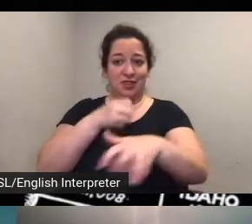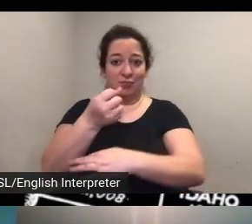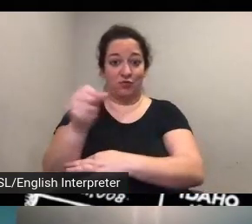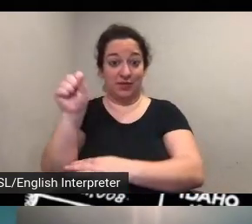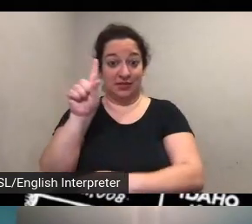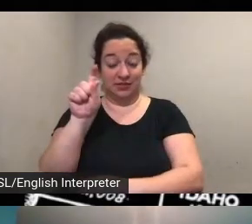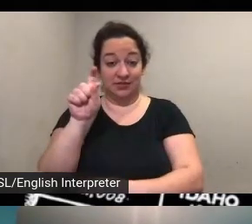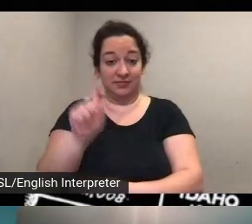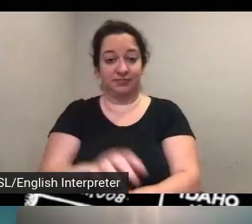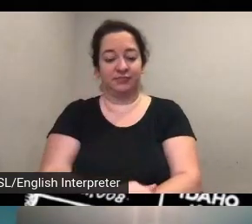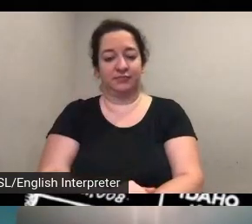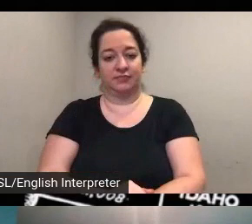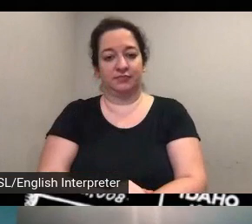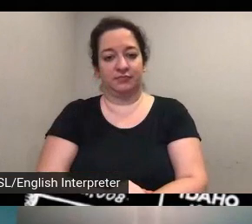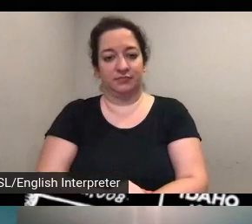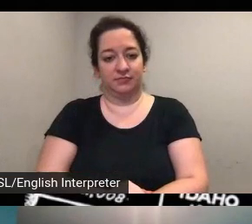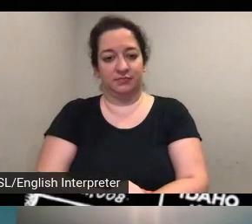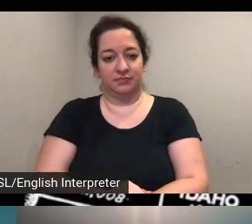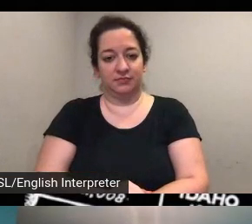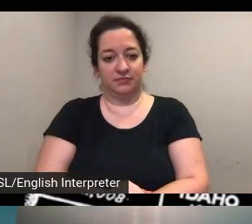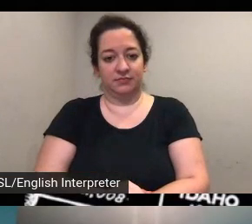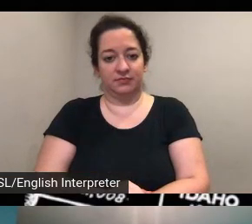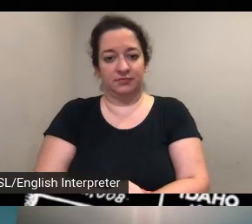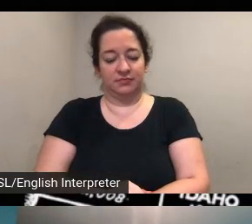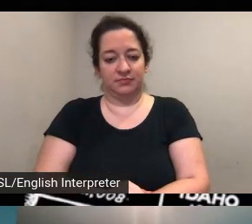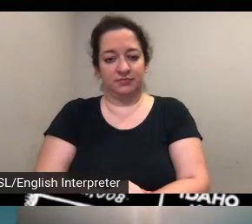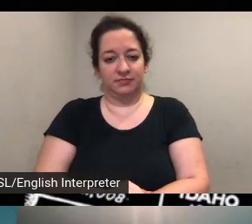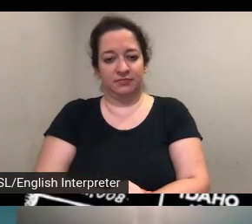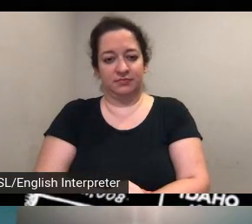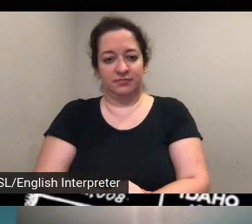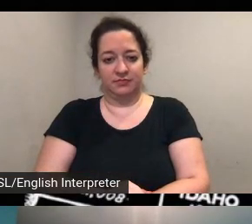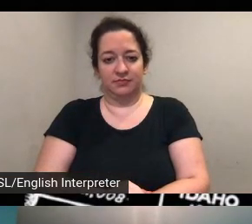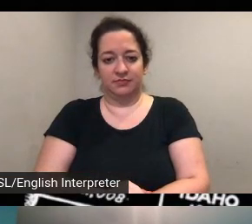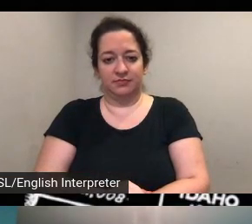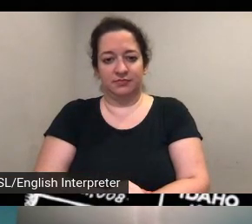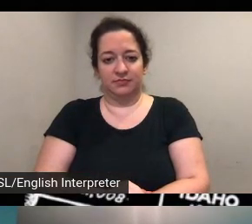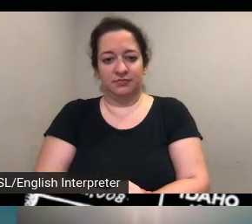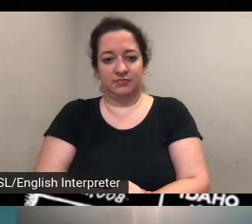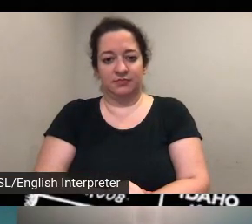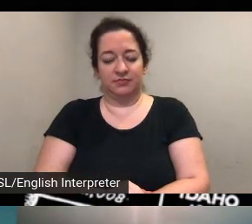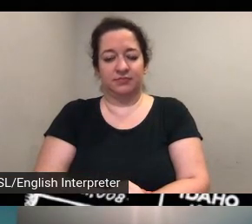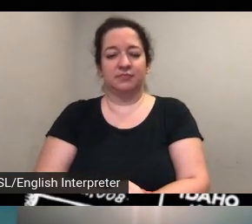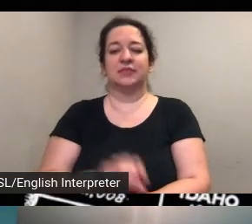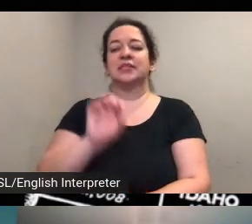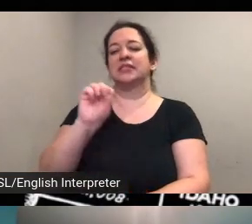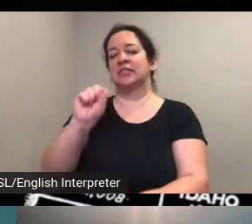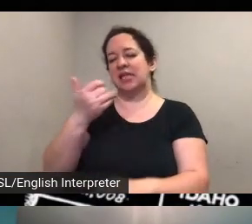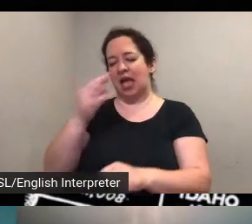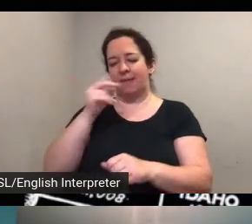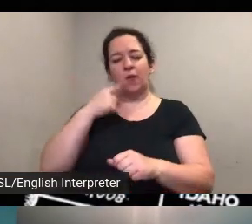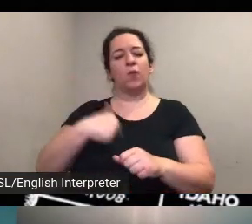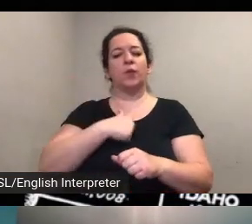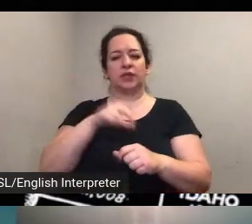um well we we've got uh a a few of the the prominent suffragists